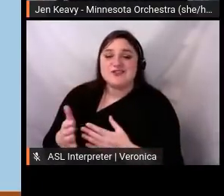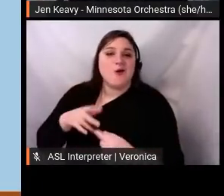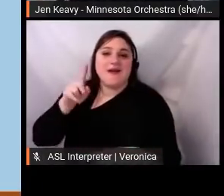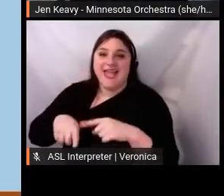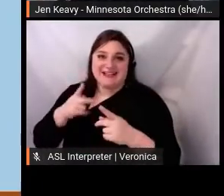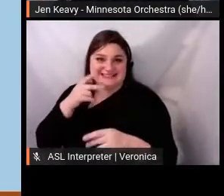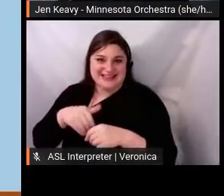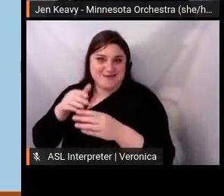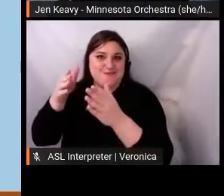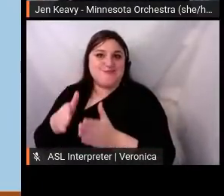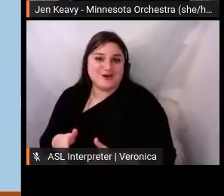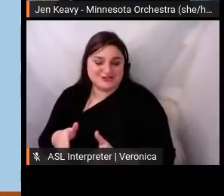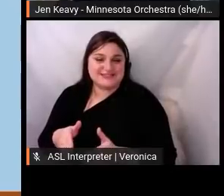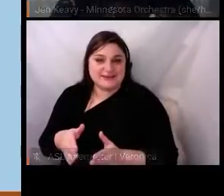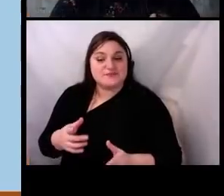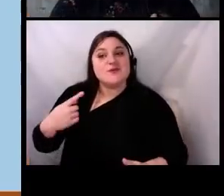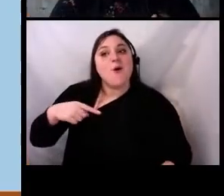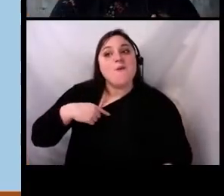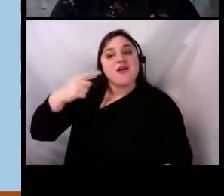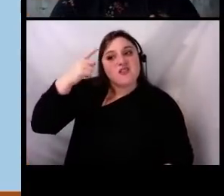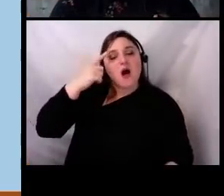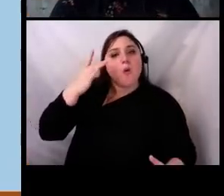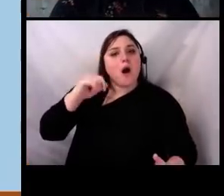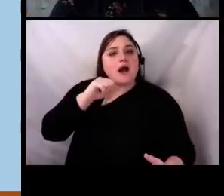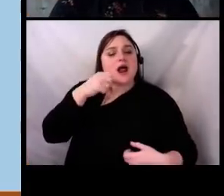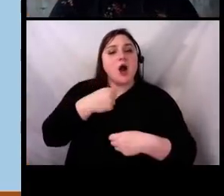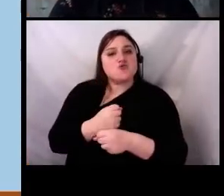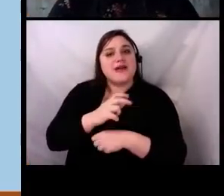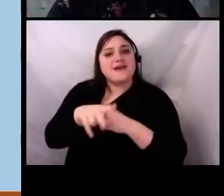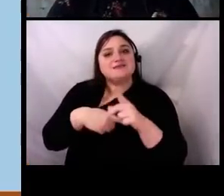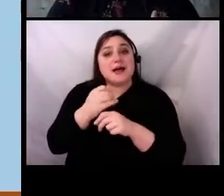certificate promotion that generated almost $200,000 in sales.